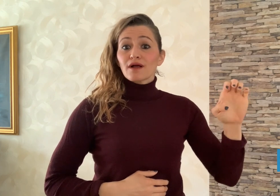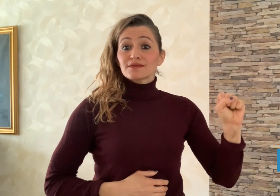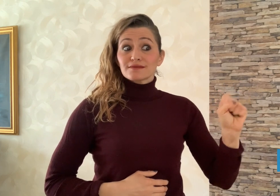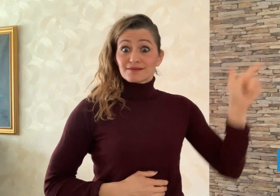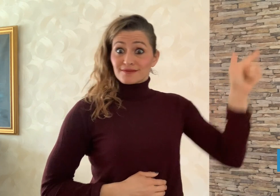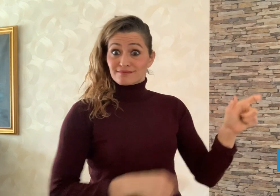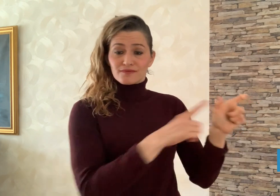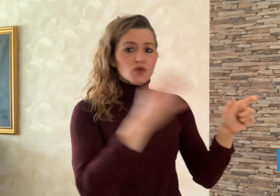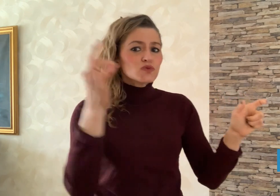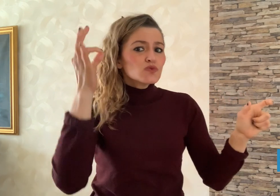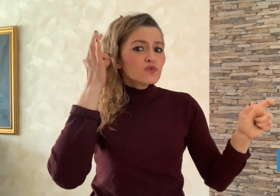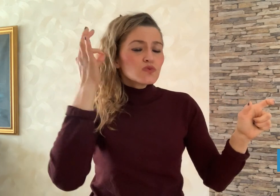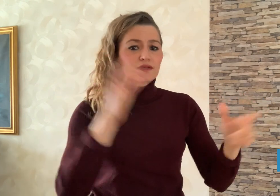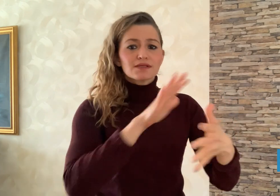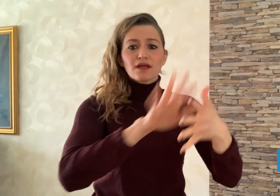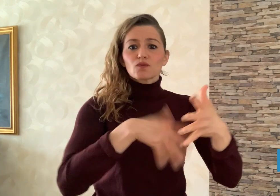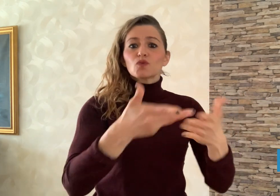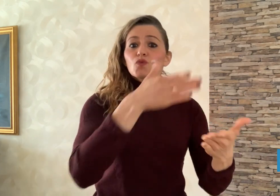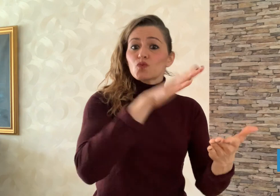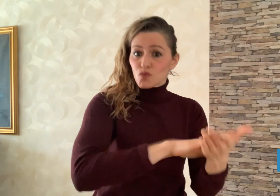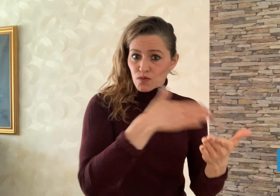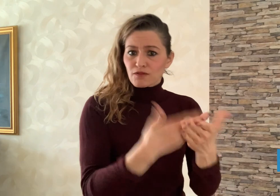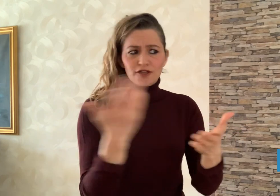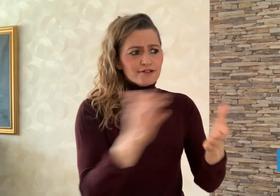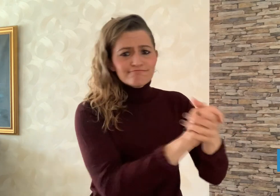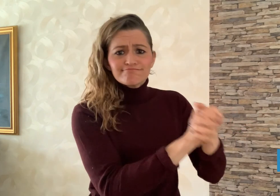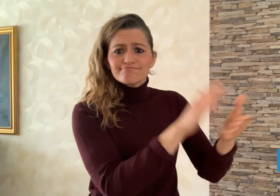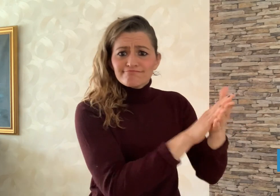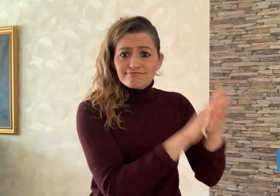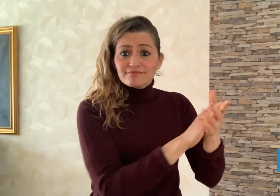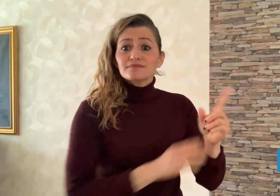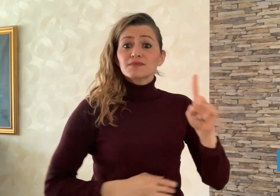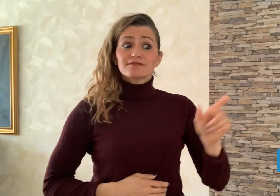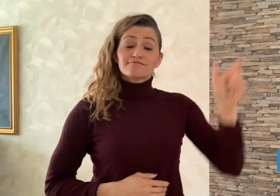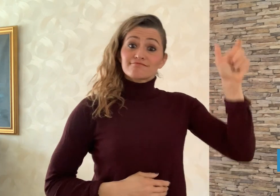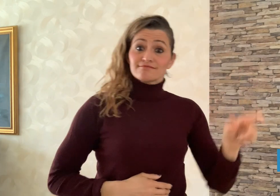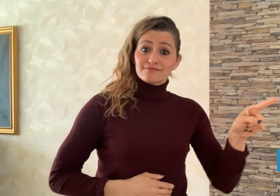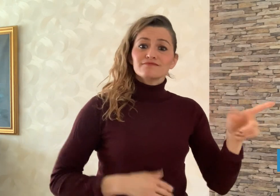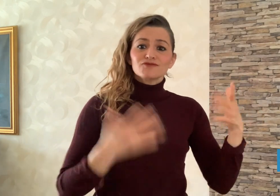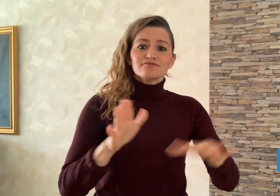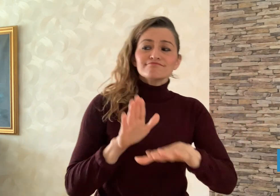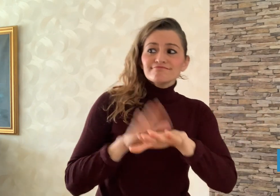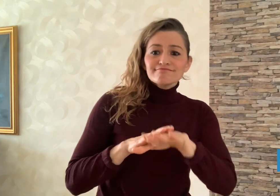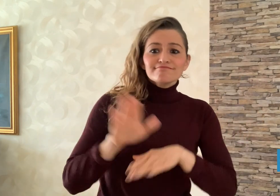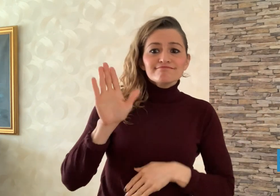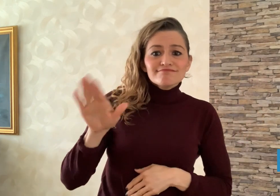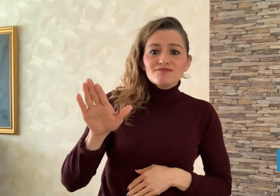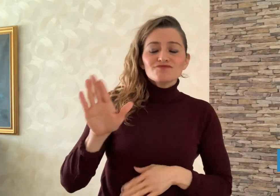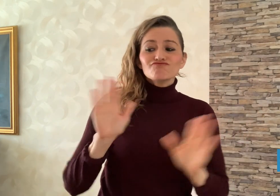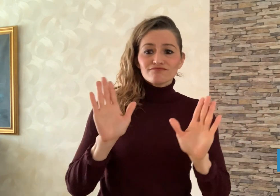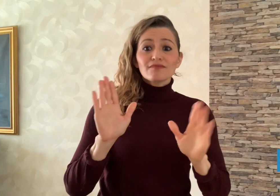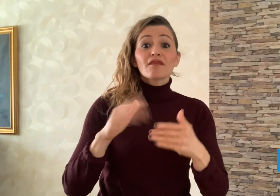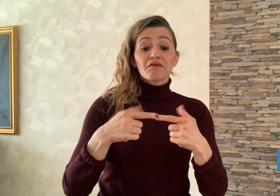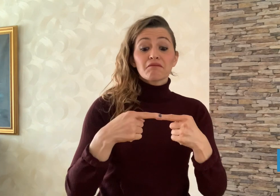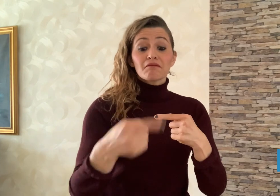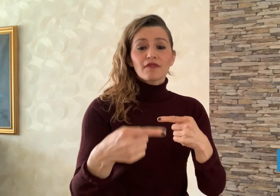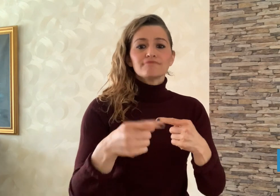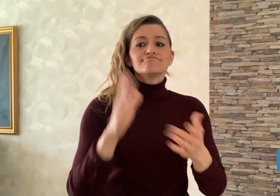at a coronavirus news conference. Desloges announced a DI would